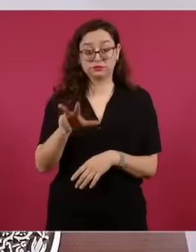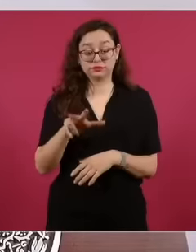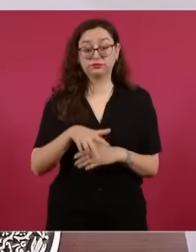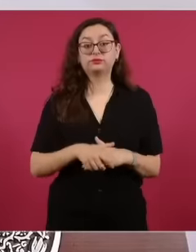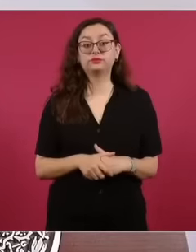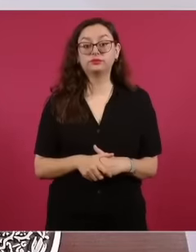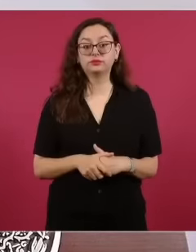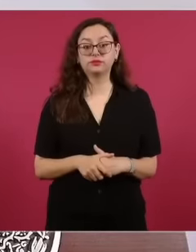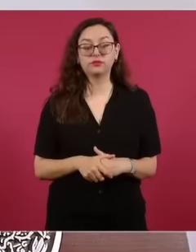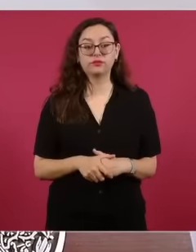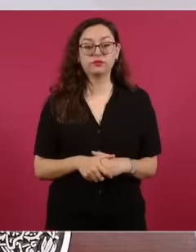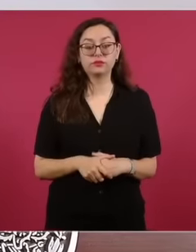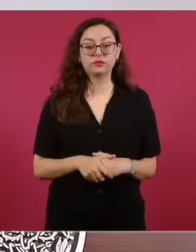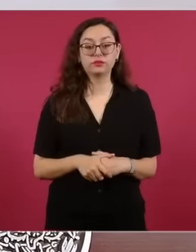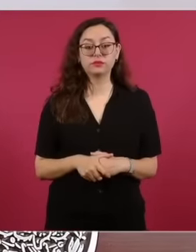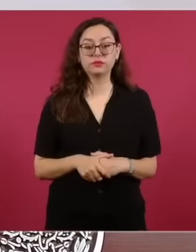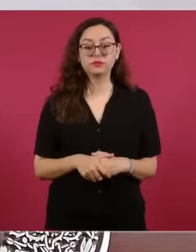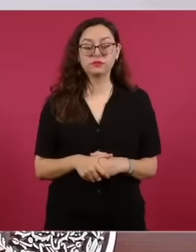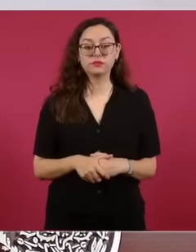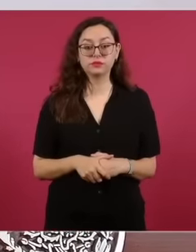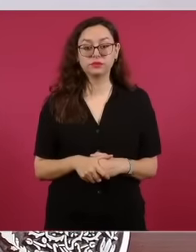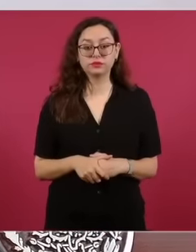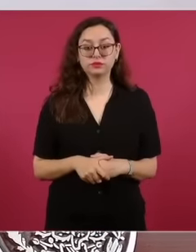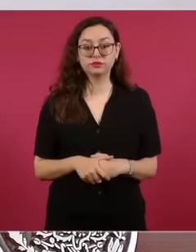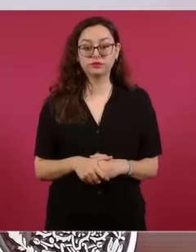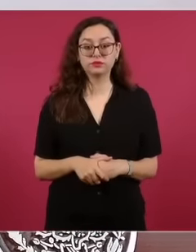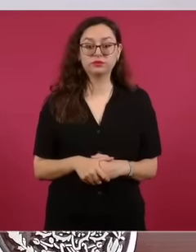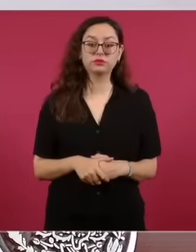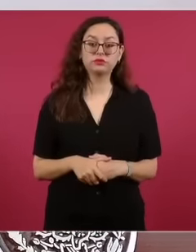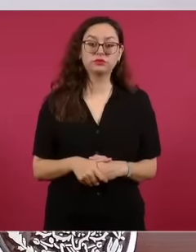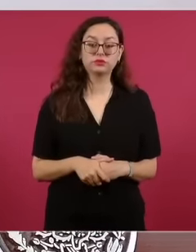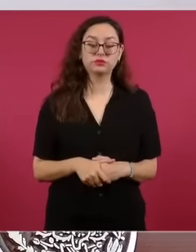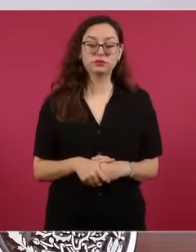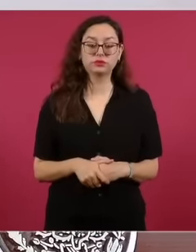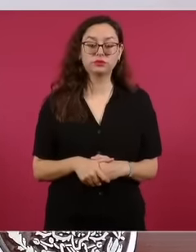the first